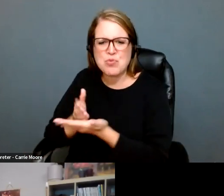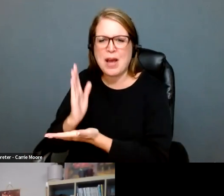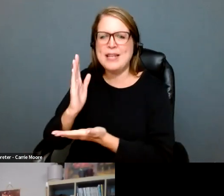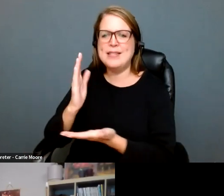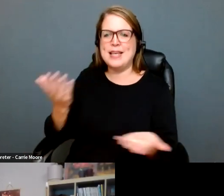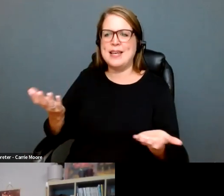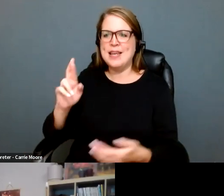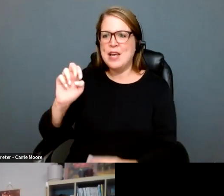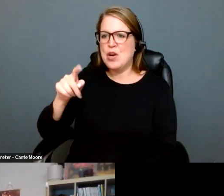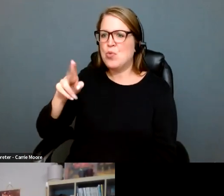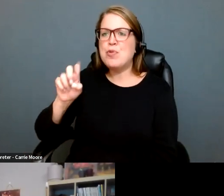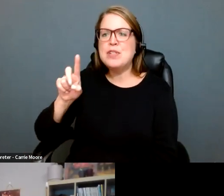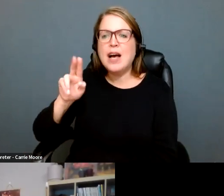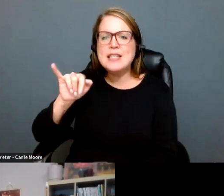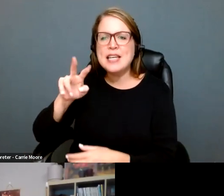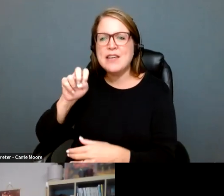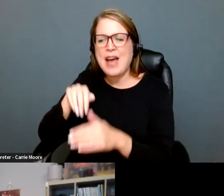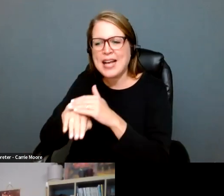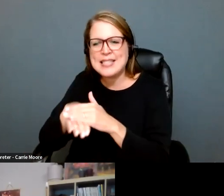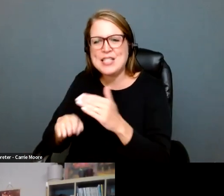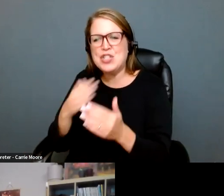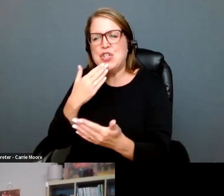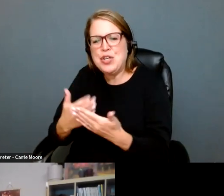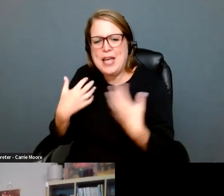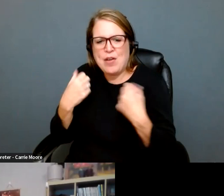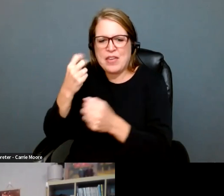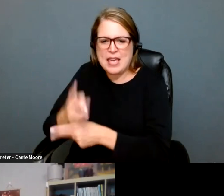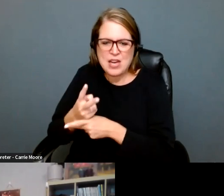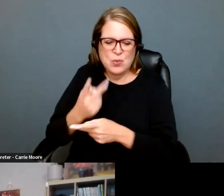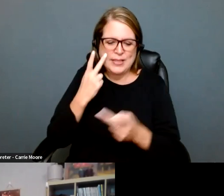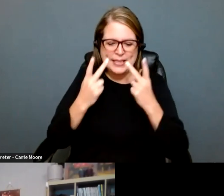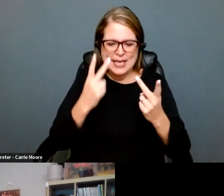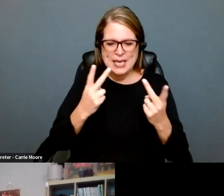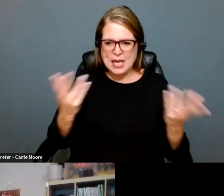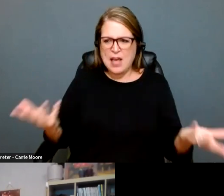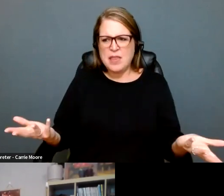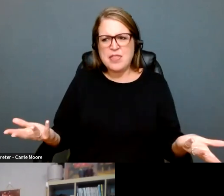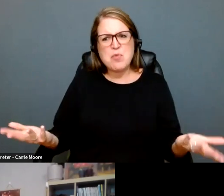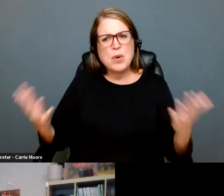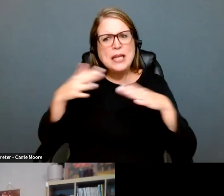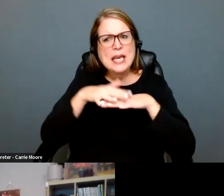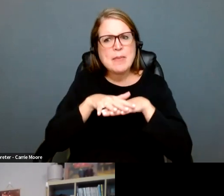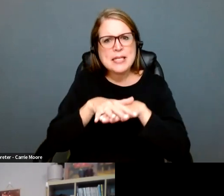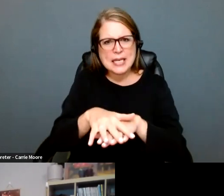But then here we're seeing just so many of those different issues coming together and how we have a really